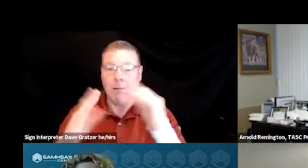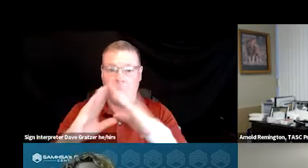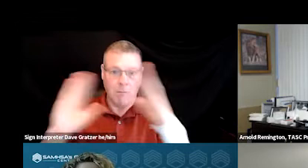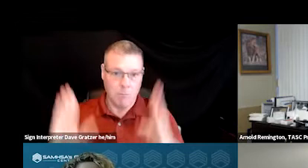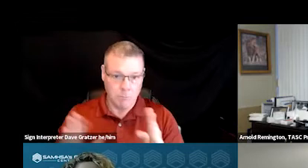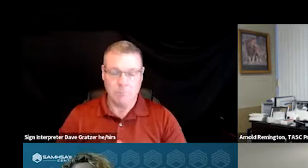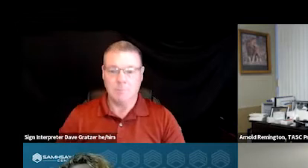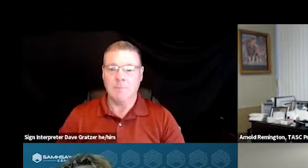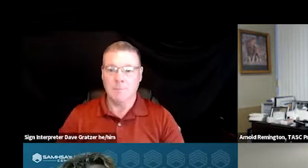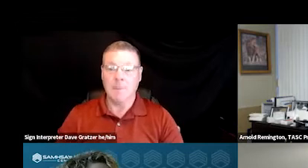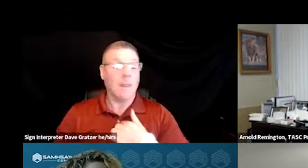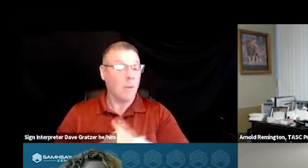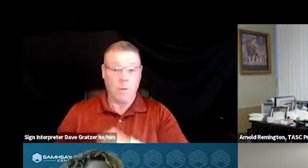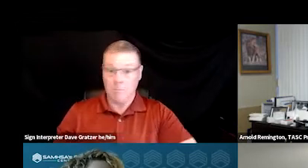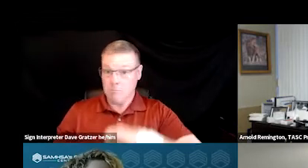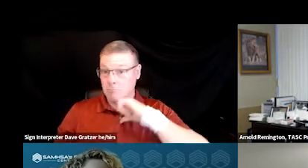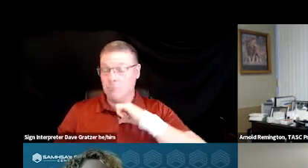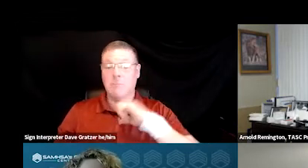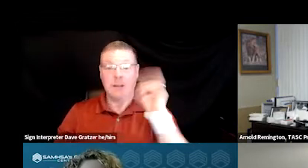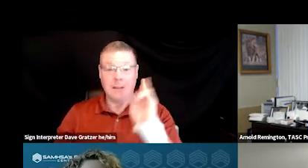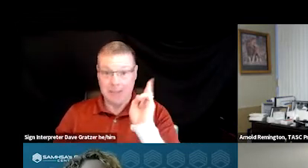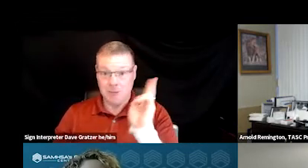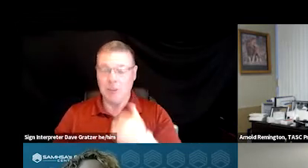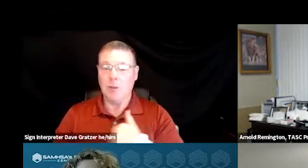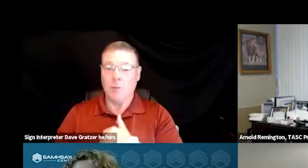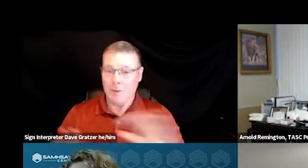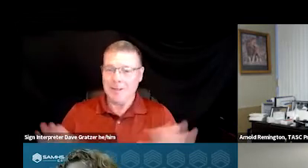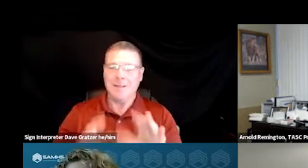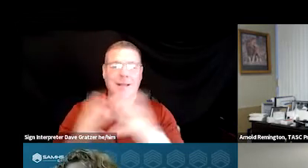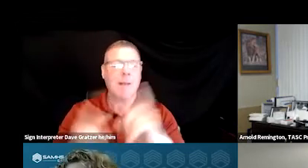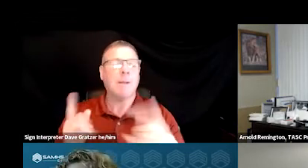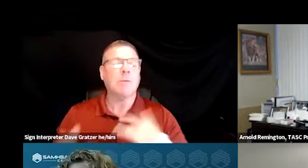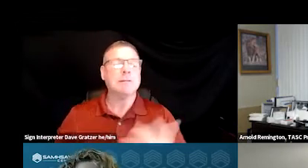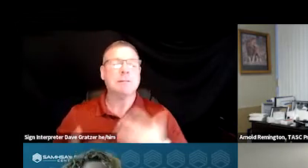We're proud of our history. We've done a lot, but we're so excited to see the future unfolding.